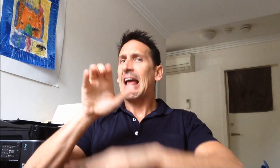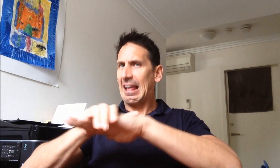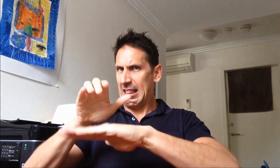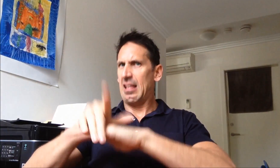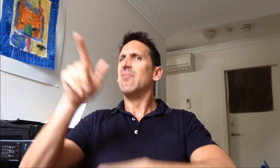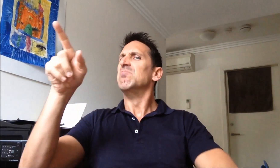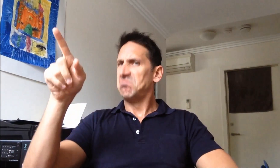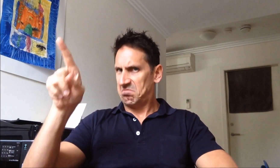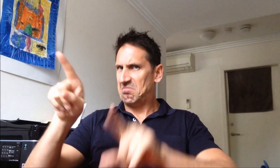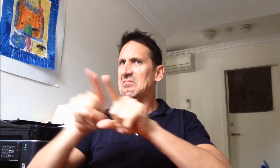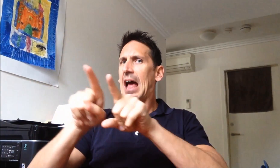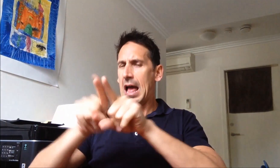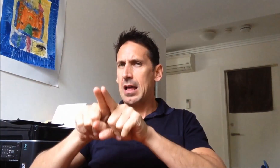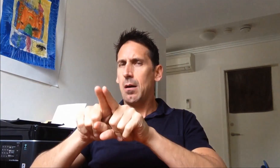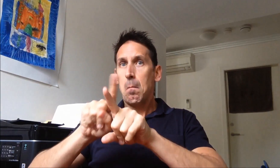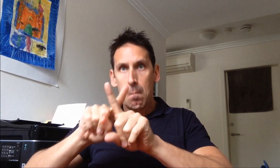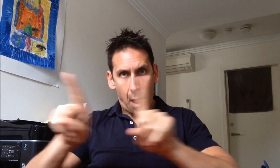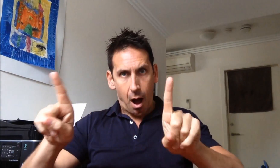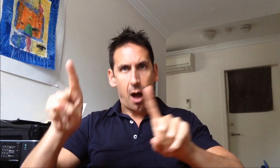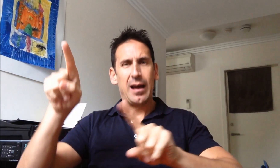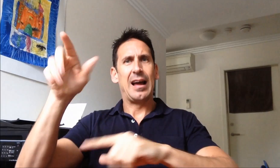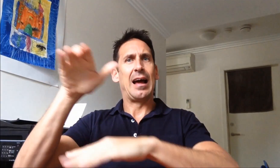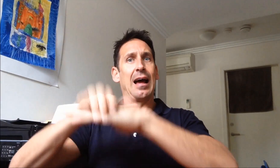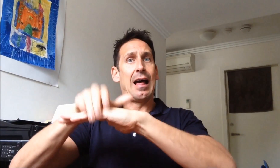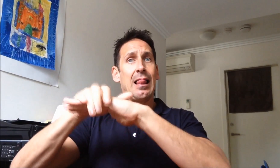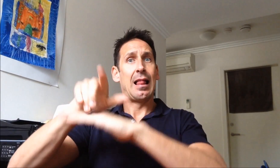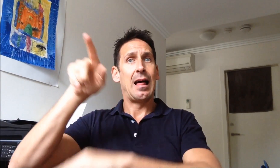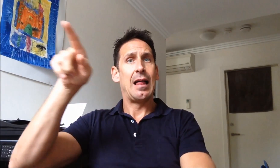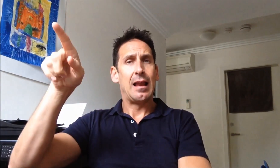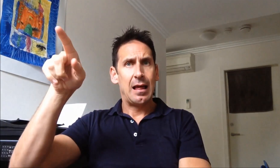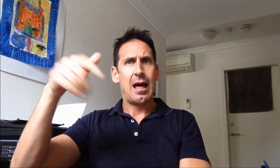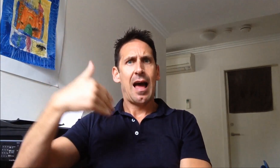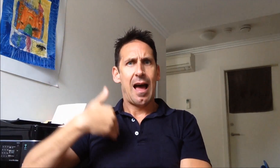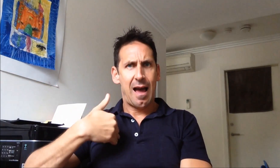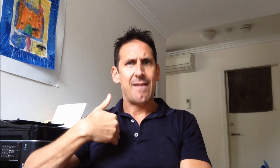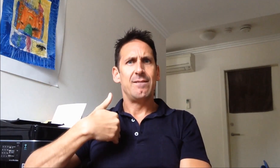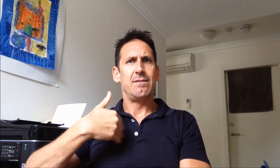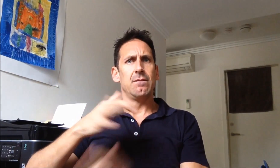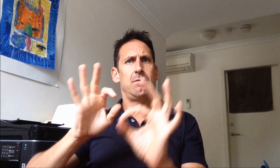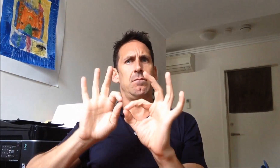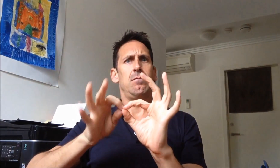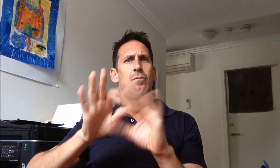In the UK, they are quite similar too, but in England, they still have interpreters on TV